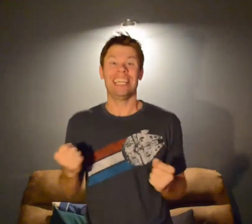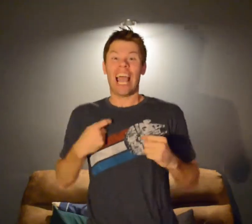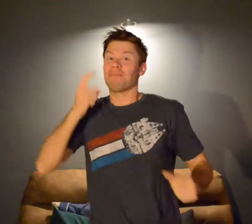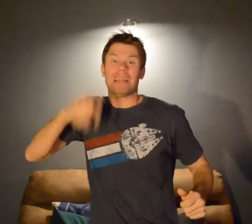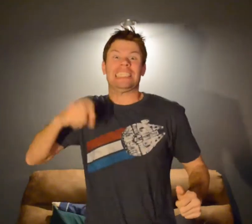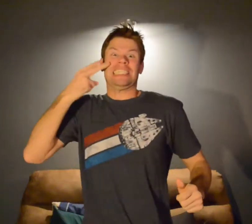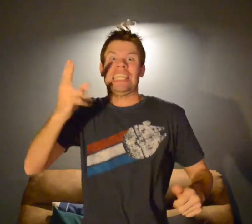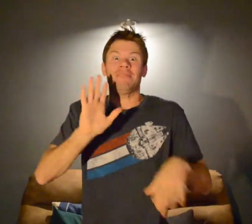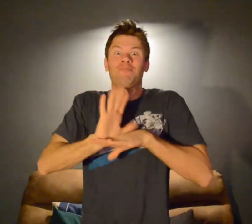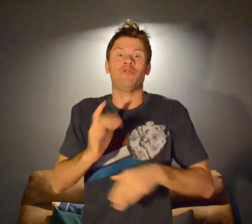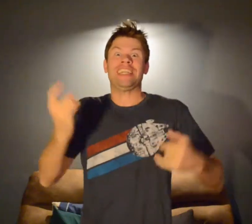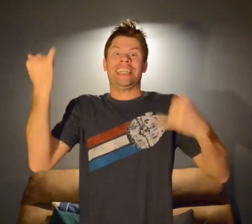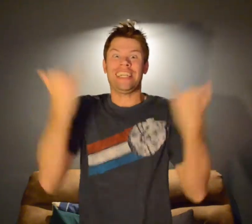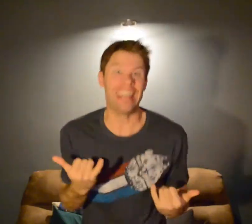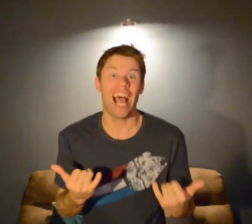I MUST TO SEE THIS MOVIE, NOW!